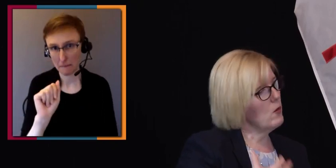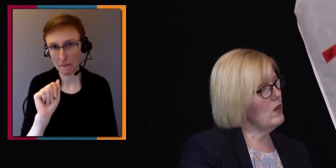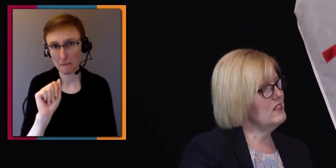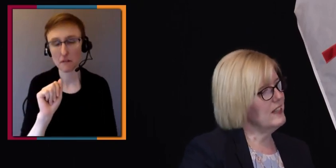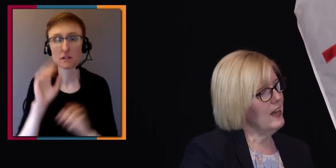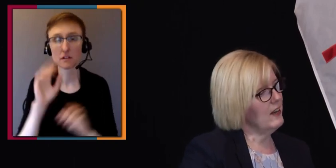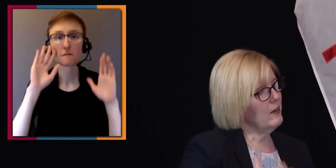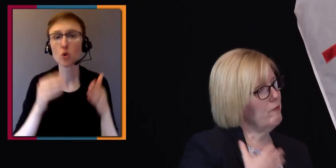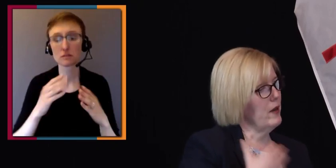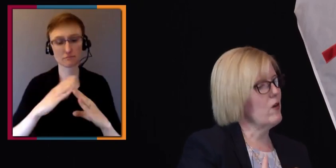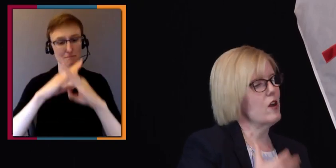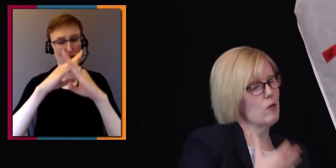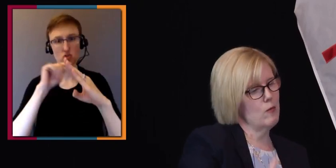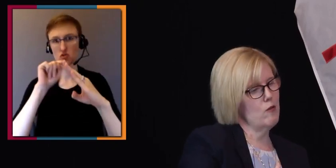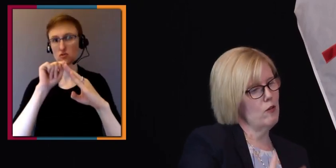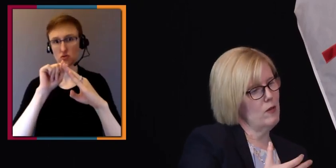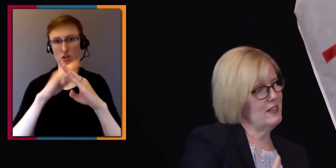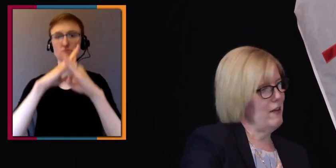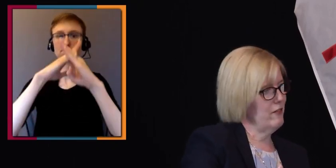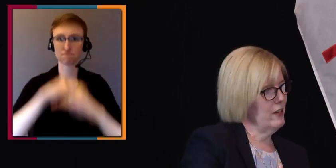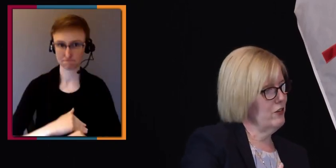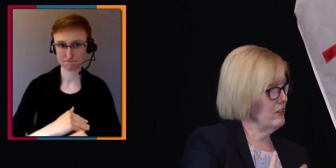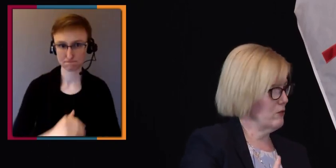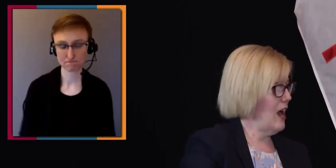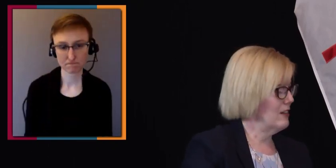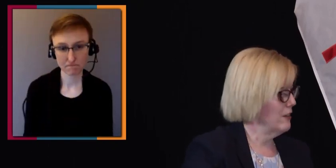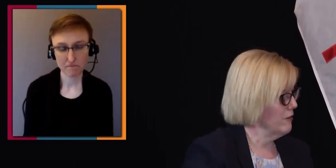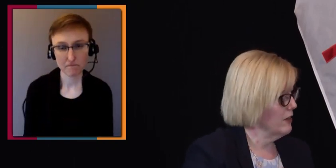But once again, kind of barrier removal by definition is reactive.